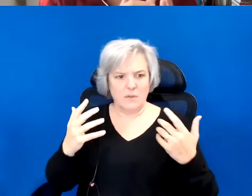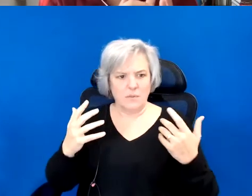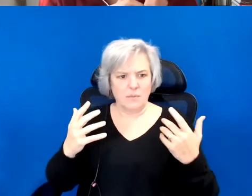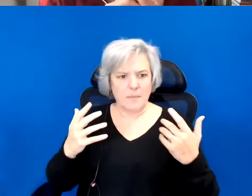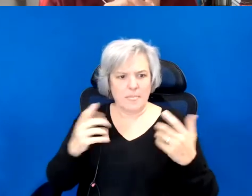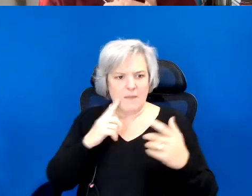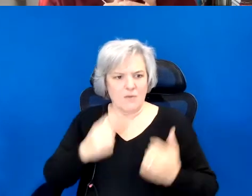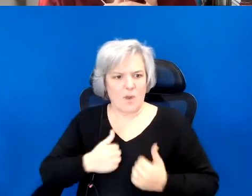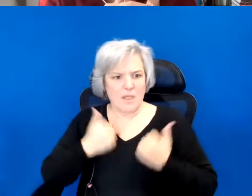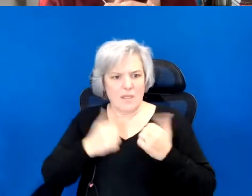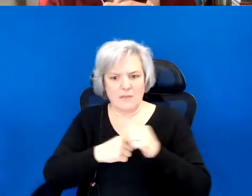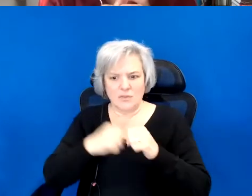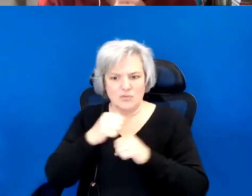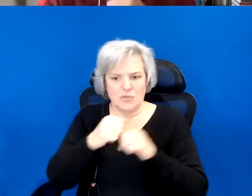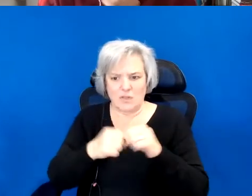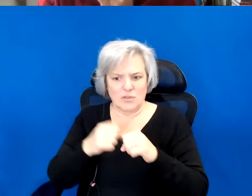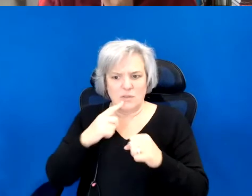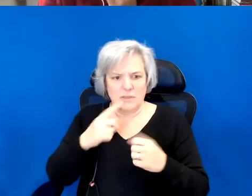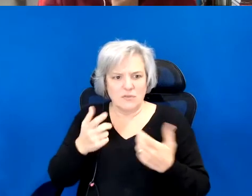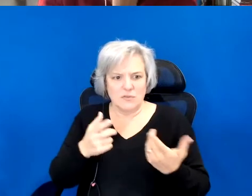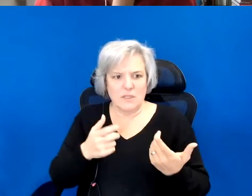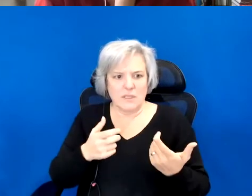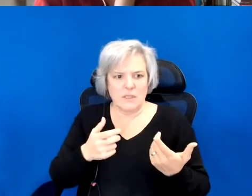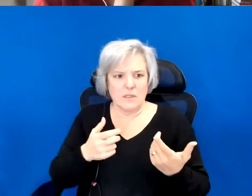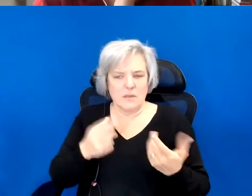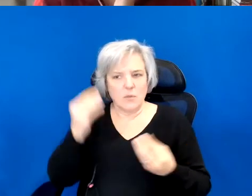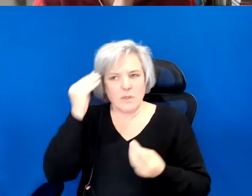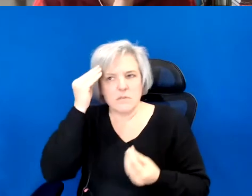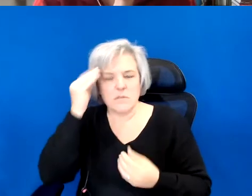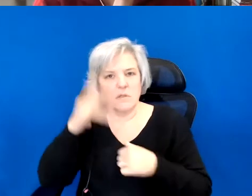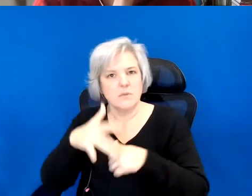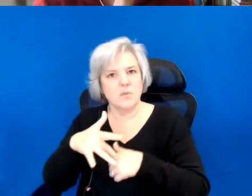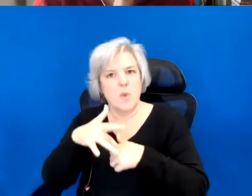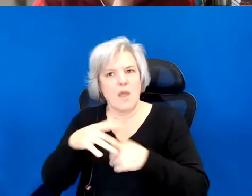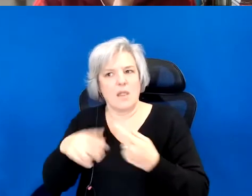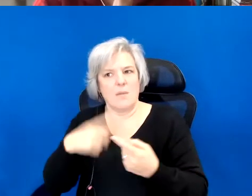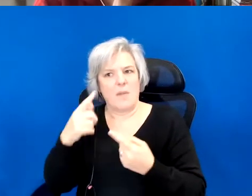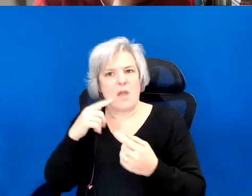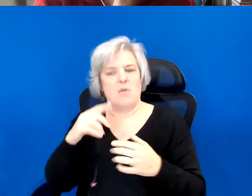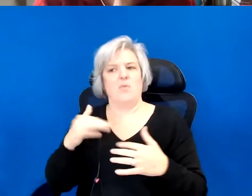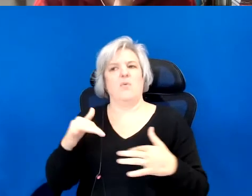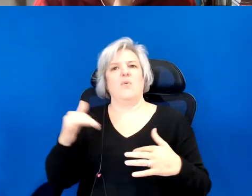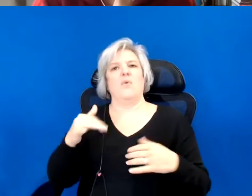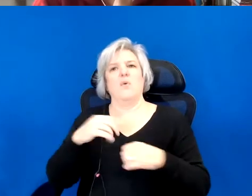been invited to really dwell with. And so the brakes is in part in attempt to